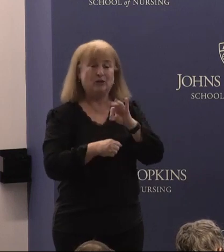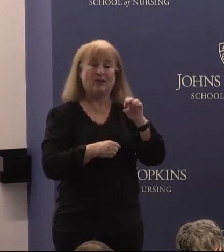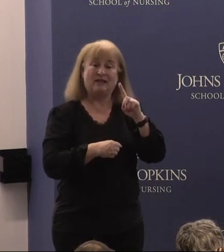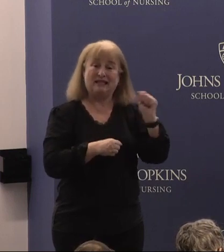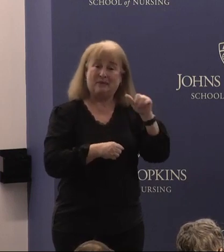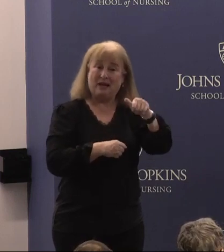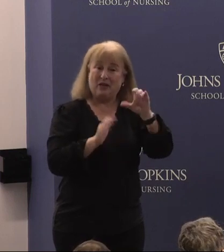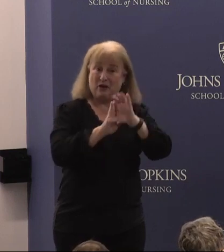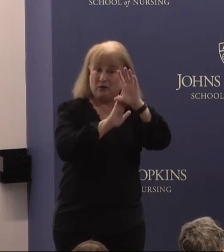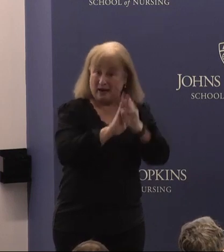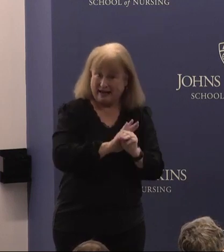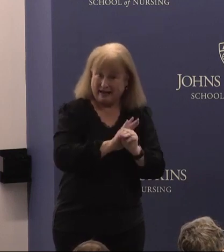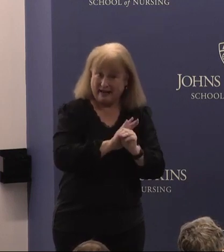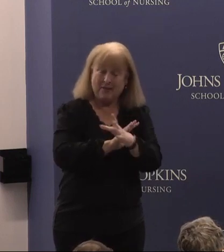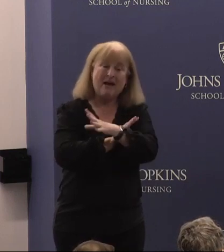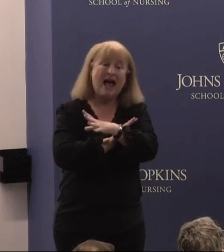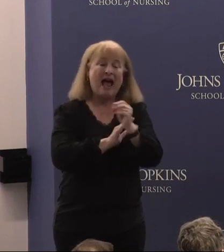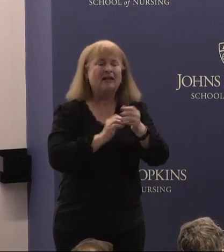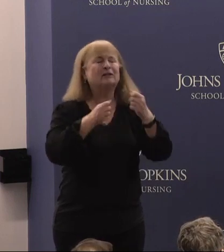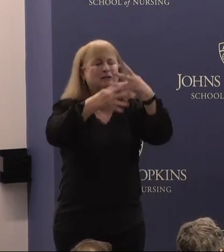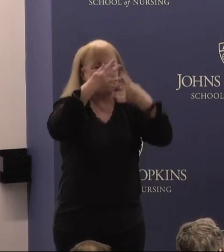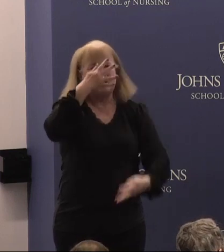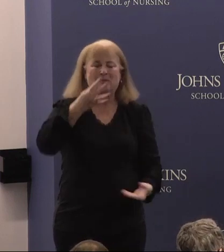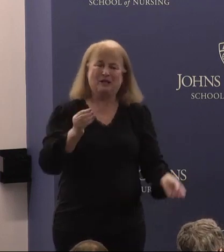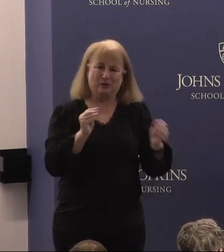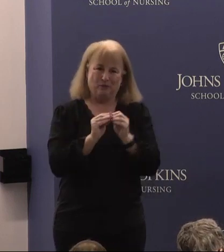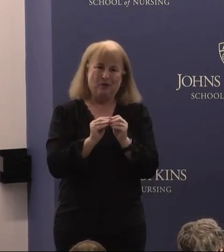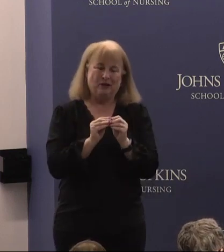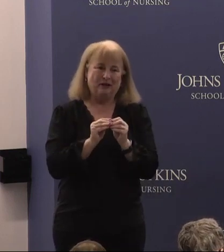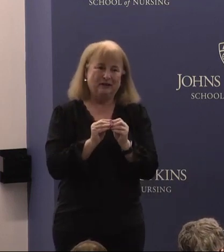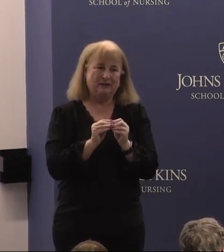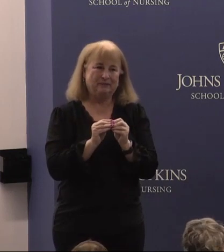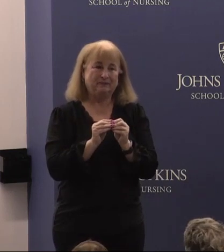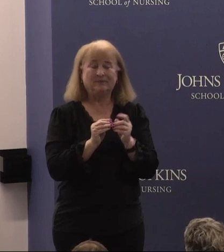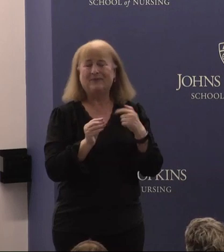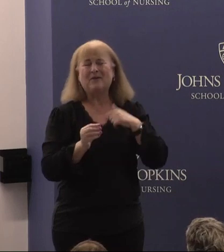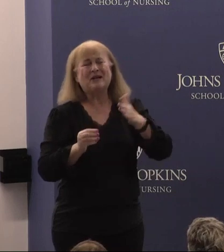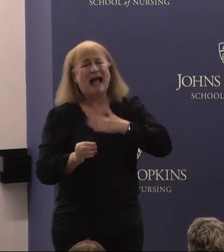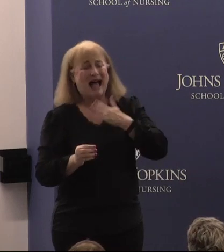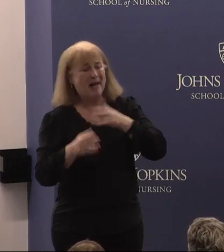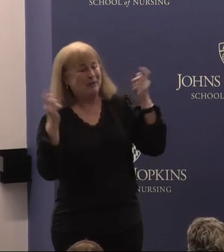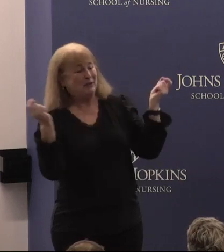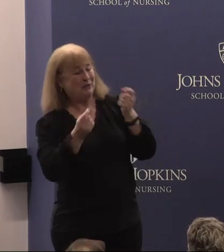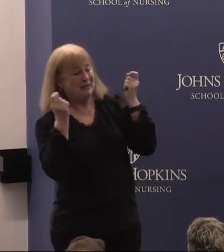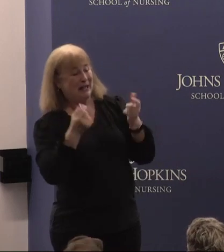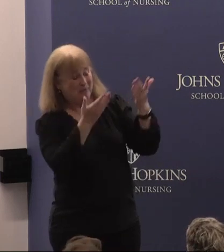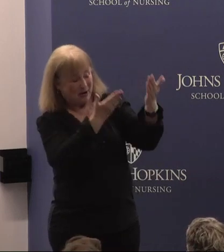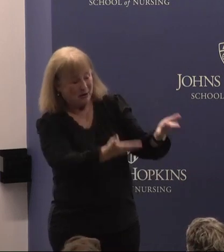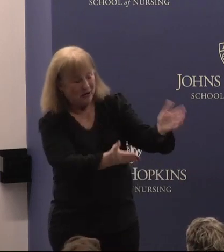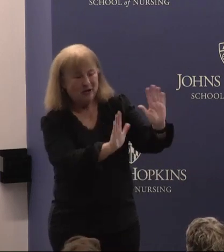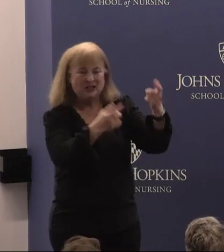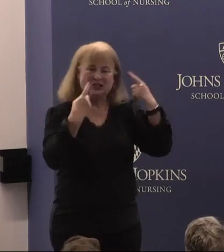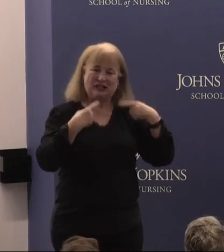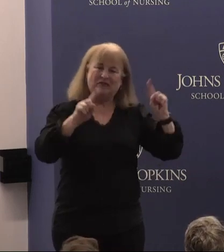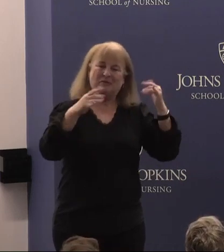curriculum, and so much more. We are so happy to celebrate her and her achievements today,